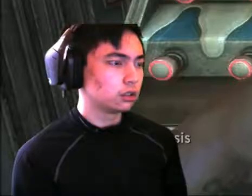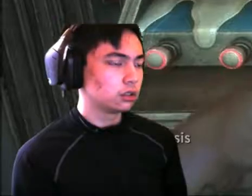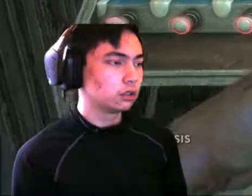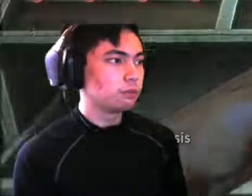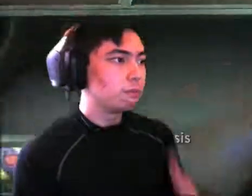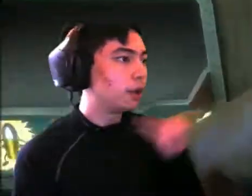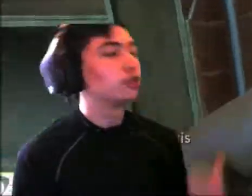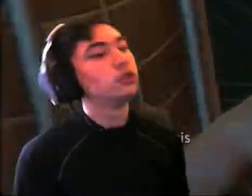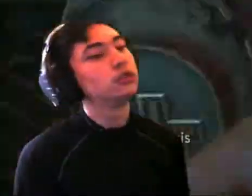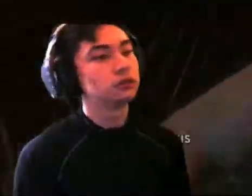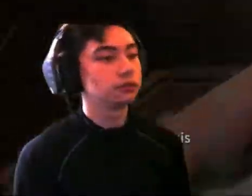Better